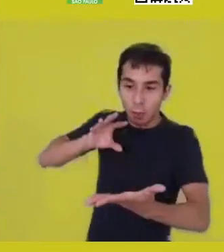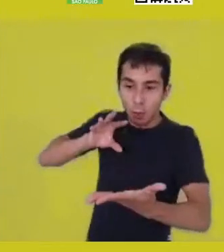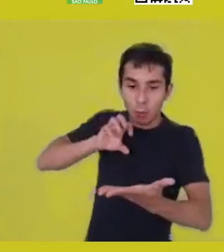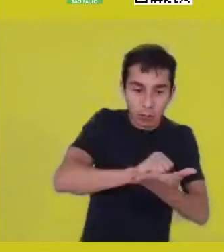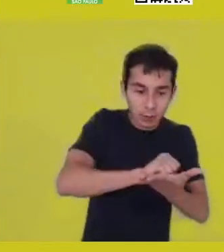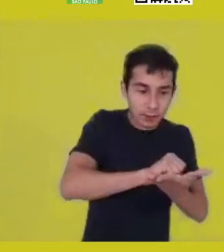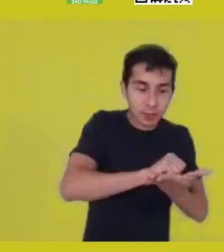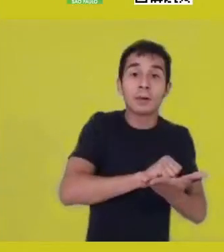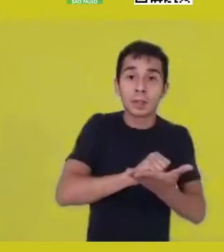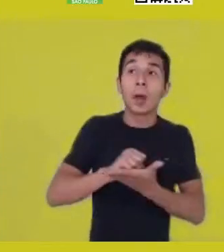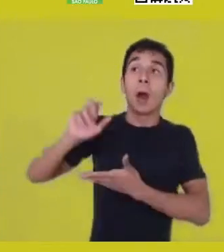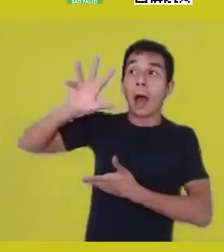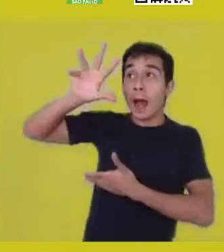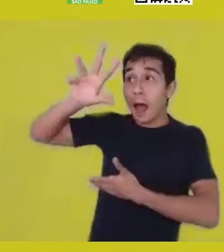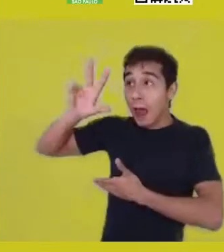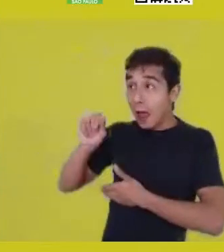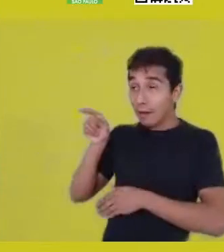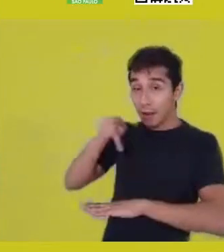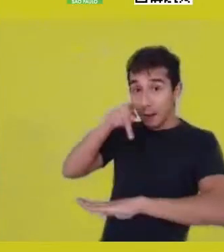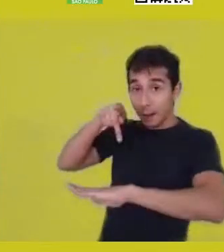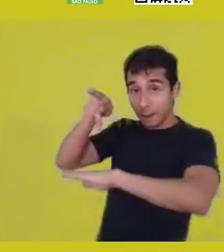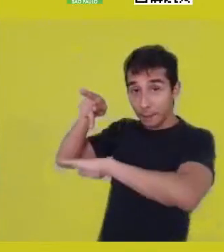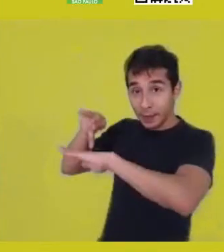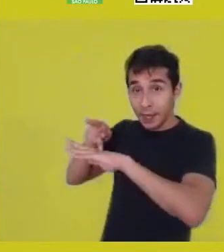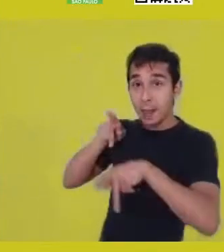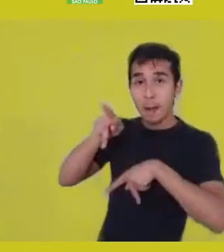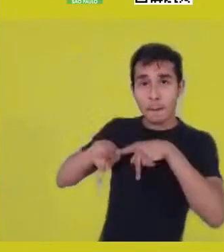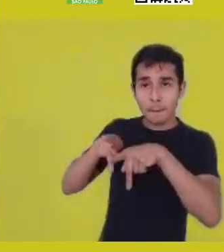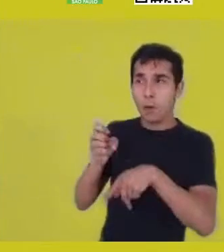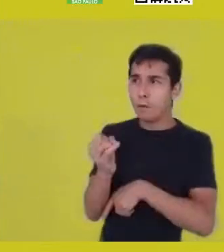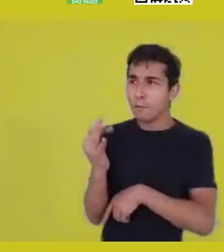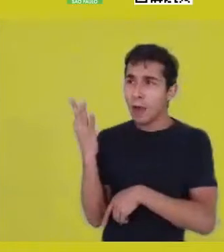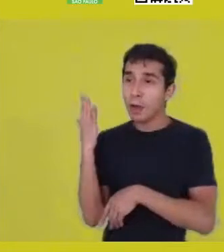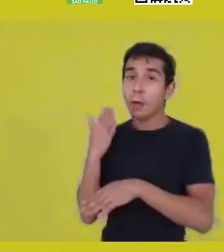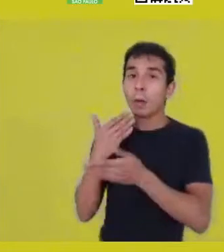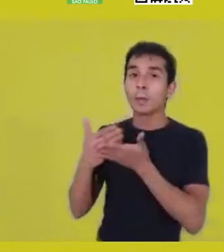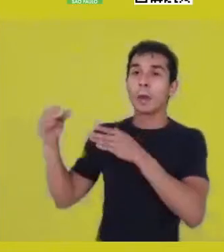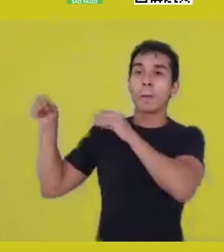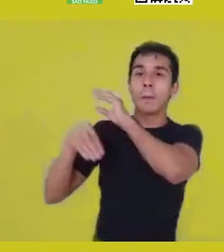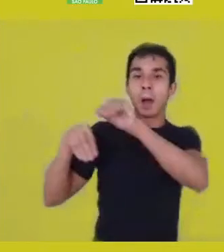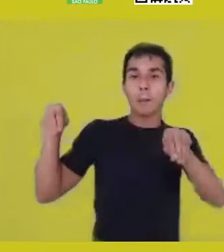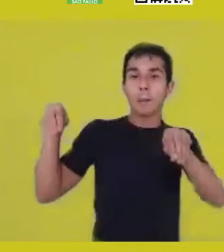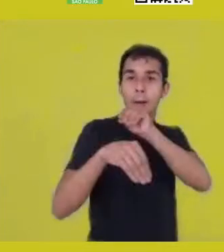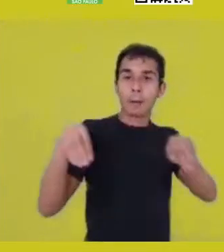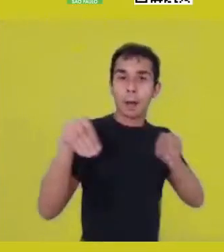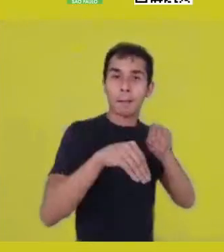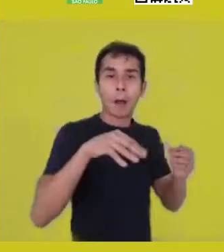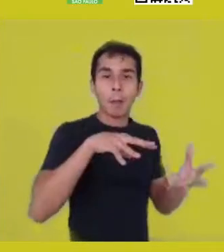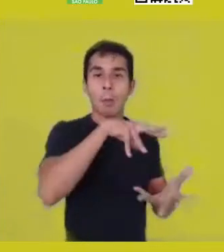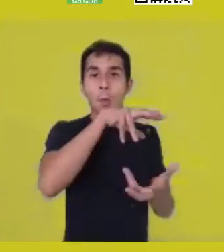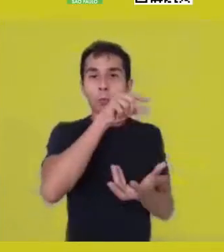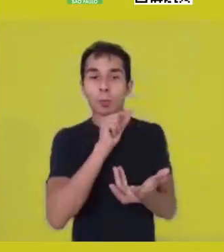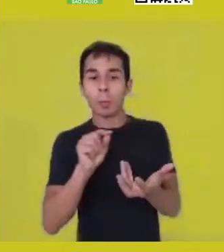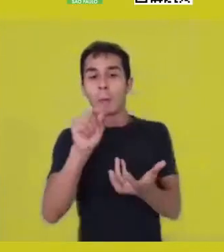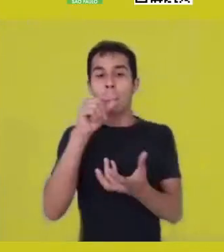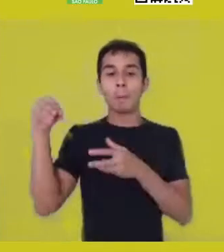this transatlantic process. So, in that moment, we have the root